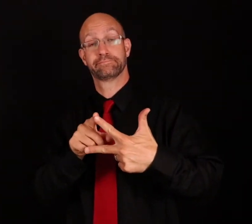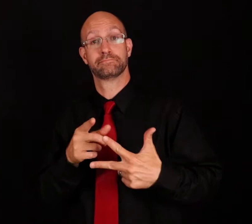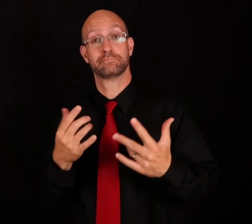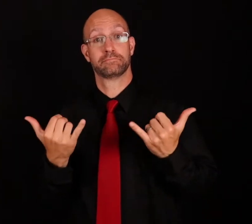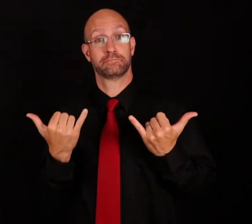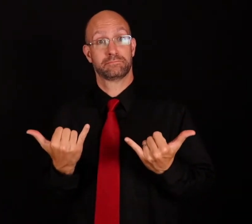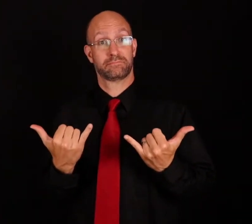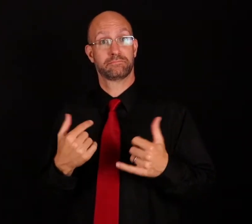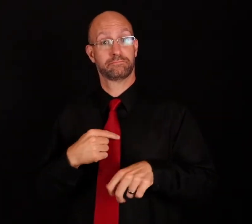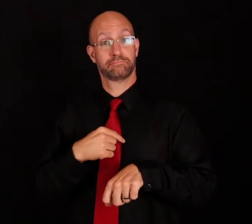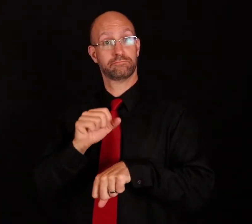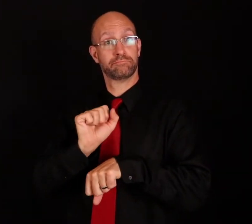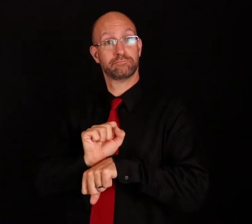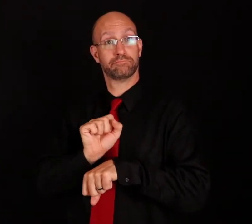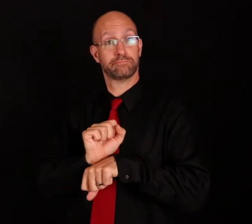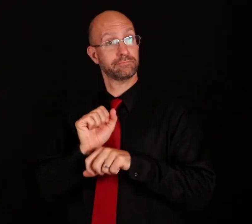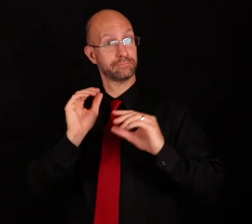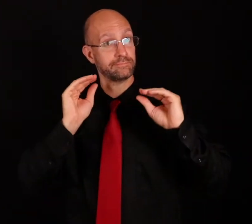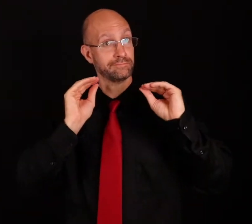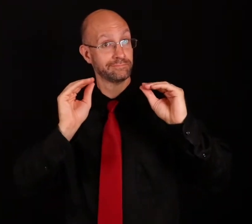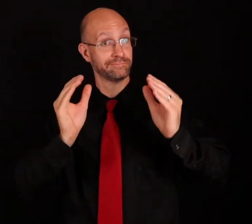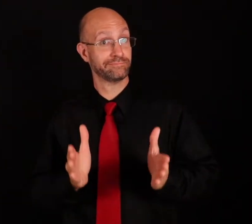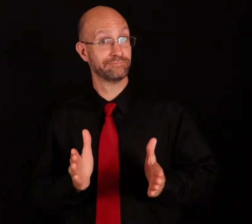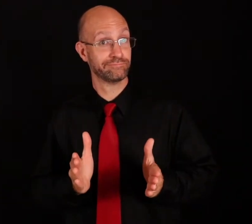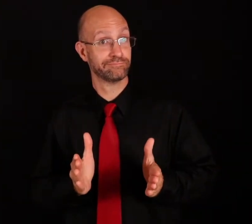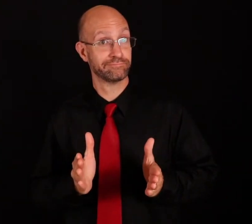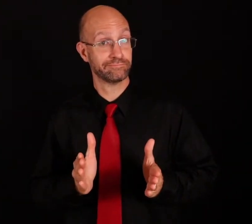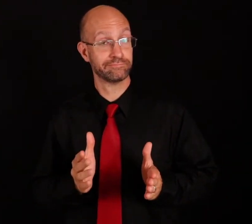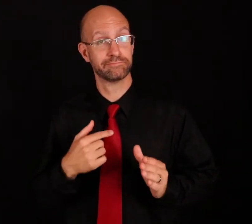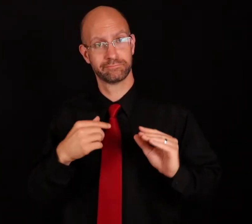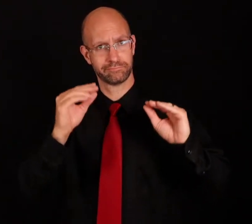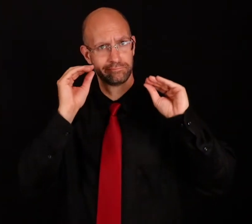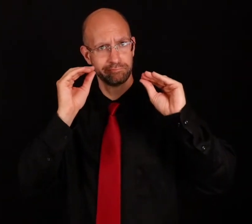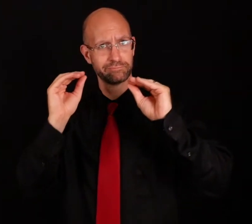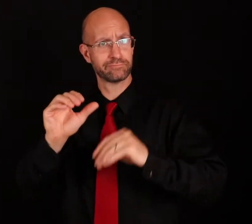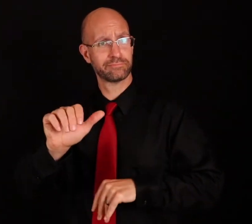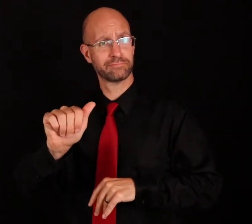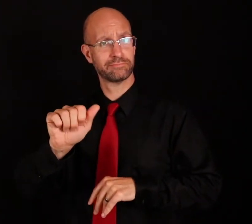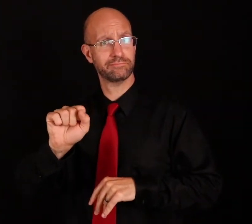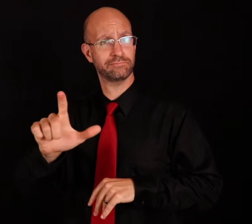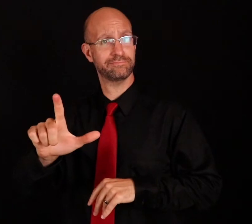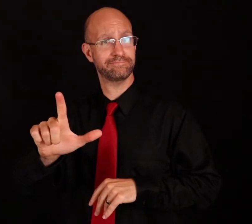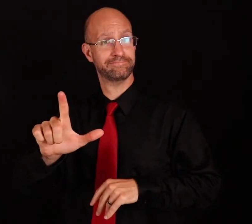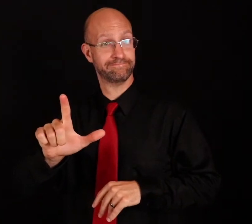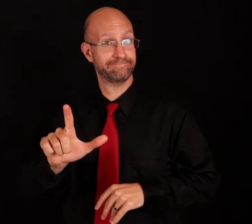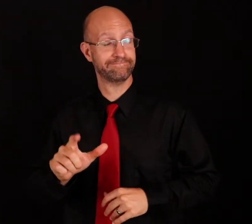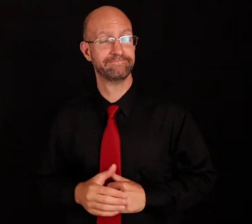2) MY CURRENT JOB TEACHER. I TEACH ASL.